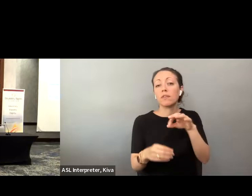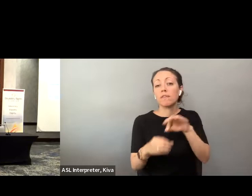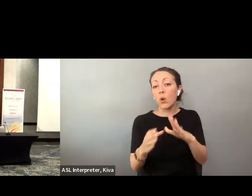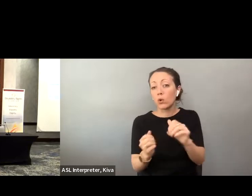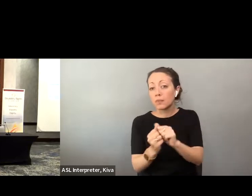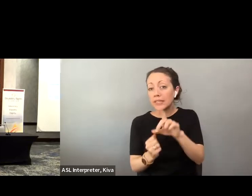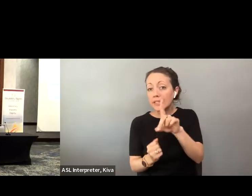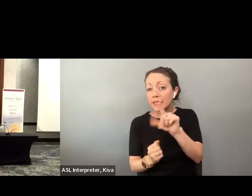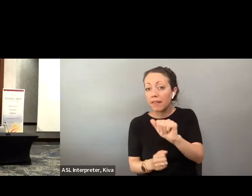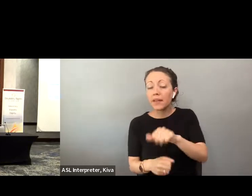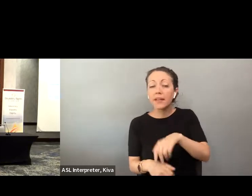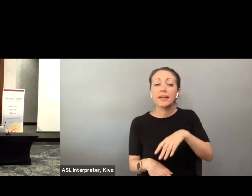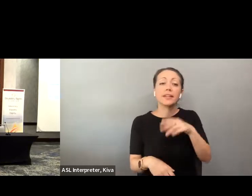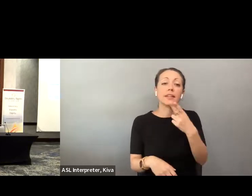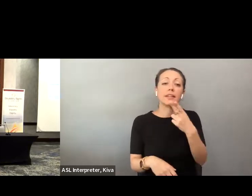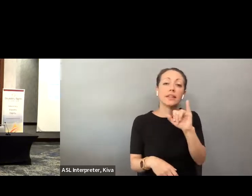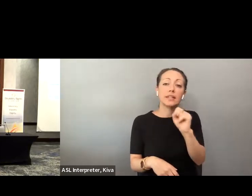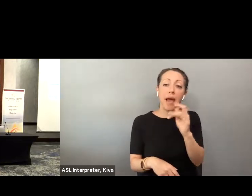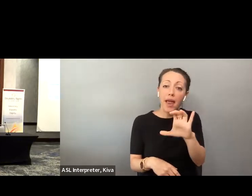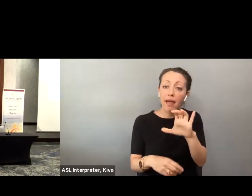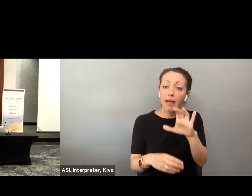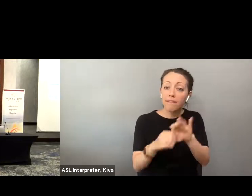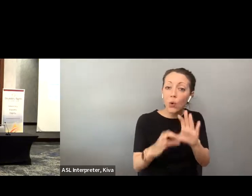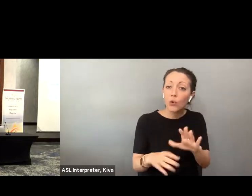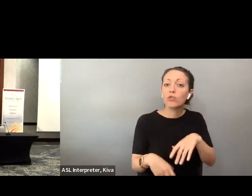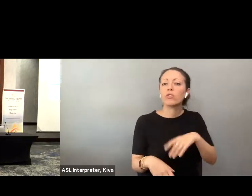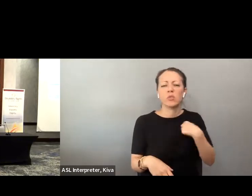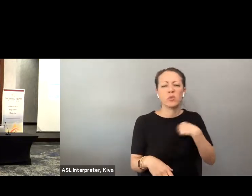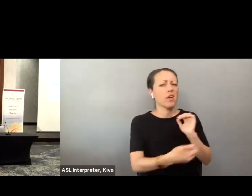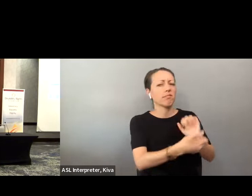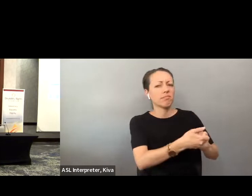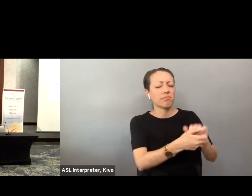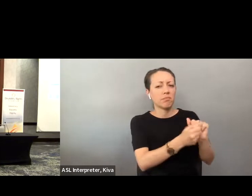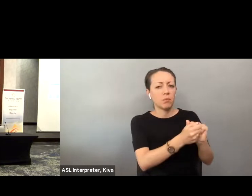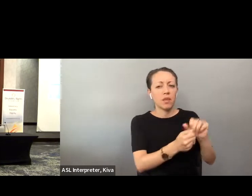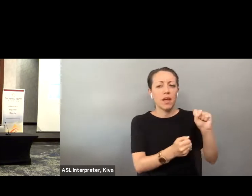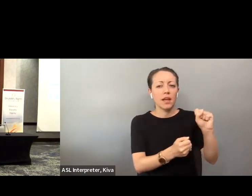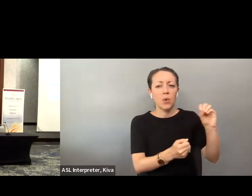that impacts black, and Hispanic voters or voters with disabilities. and Hispanic voters or voters with disabilities. We work we out of work at the local level was supervisors of elections. at the local level with superviseers of elections. We